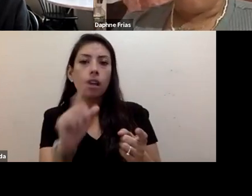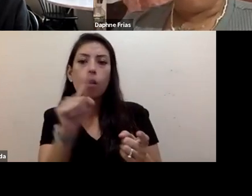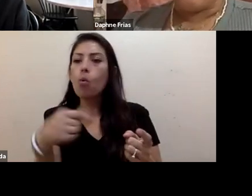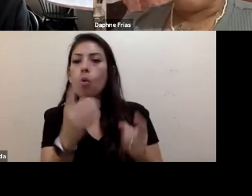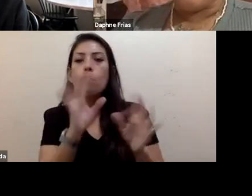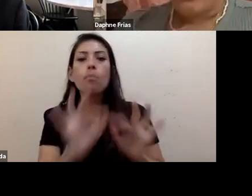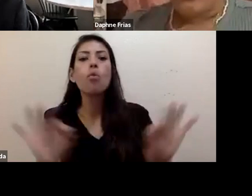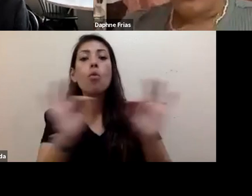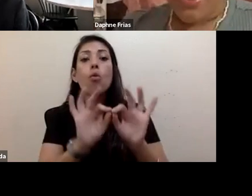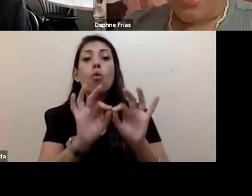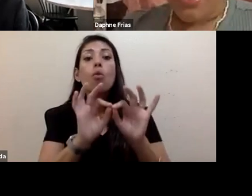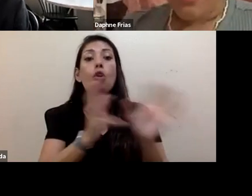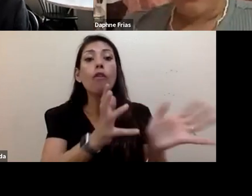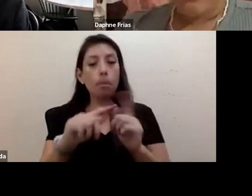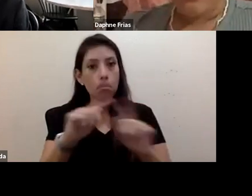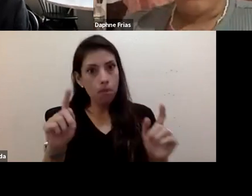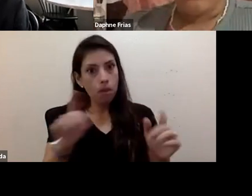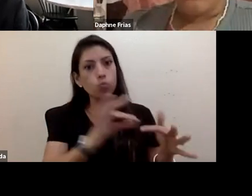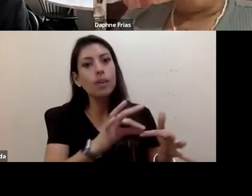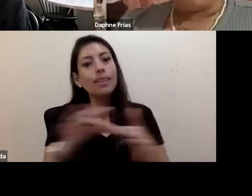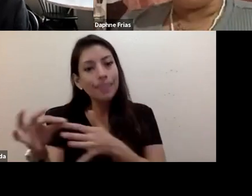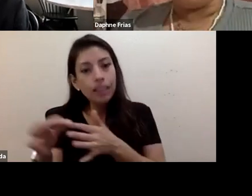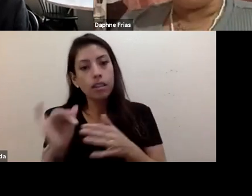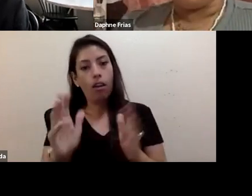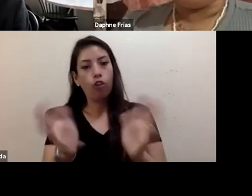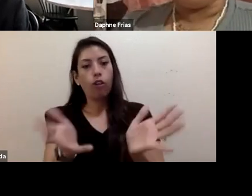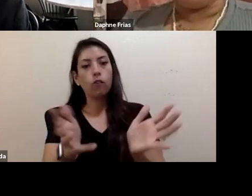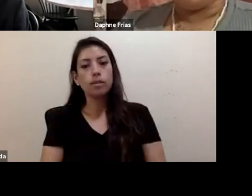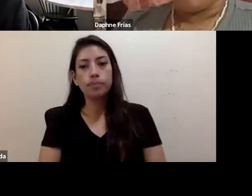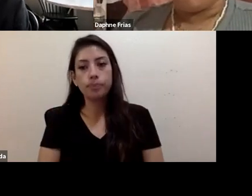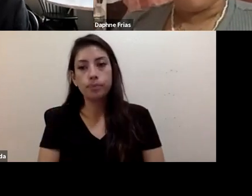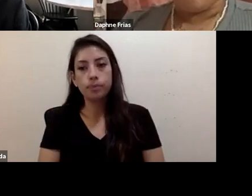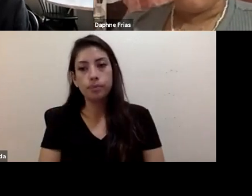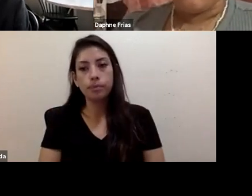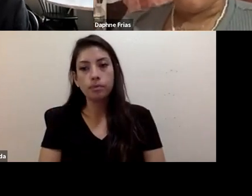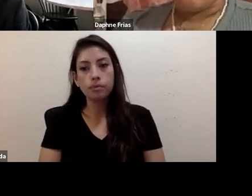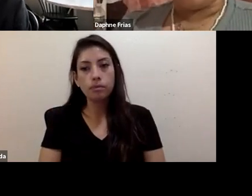but letting us lead the conversation, because the thing about our community is